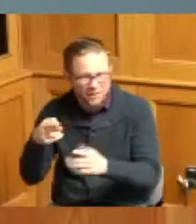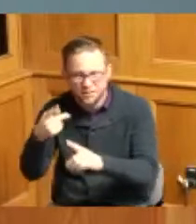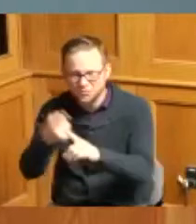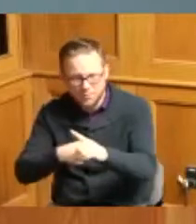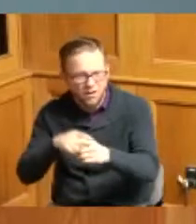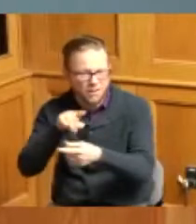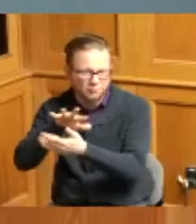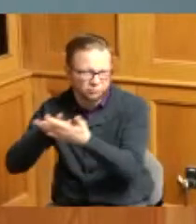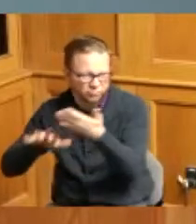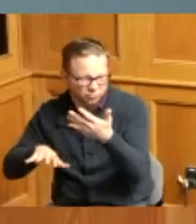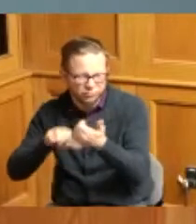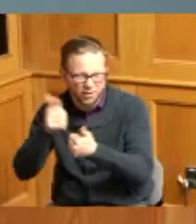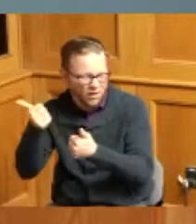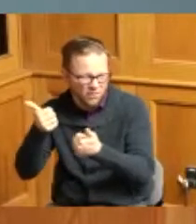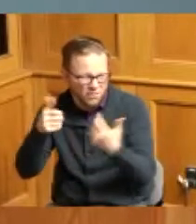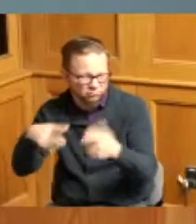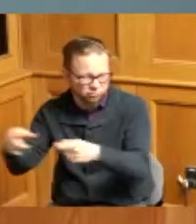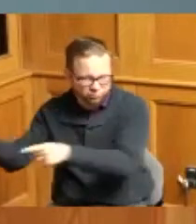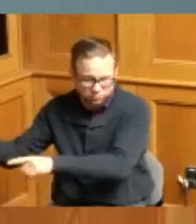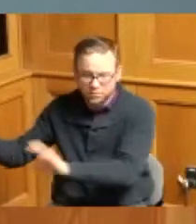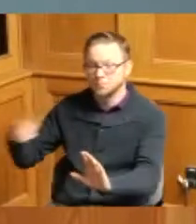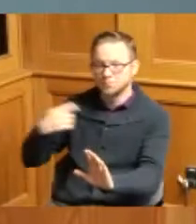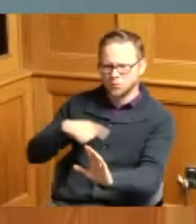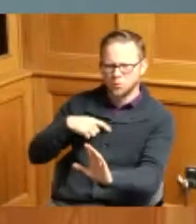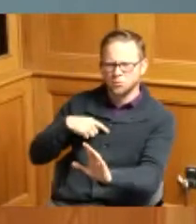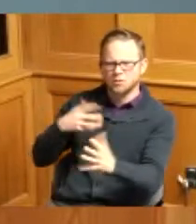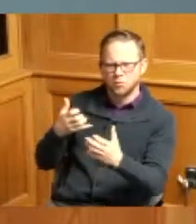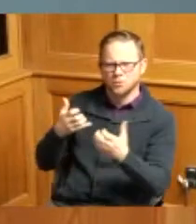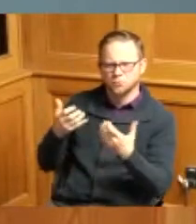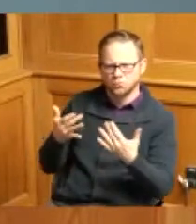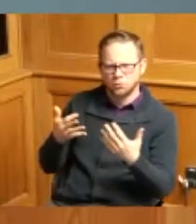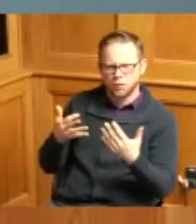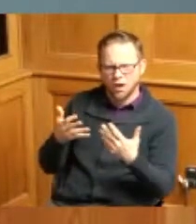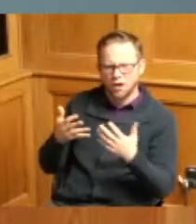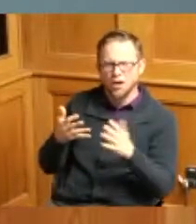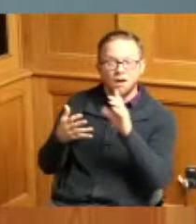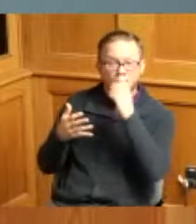that other things are going on well we wanted to wait to honor this young man because we figured